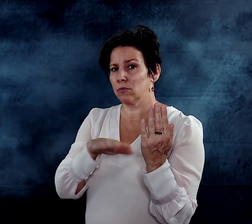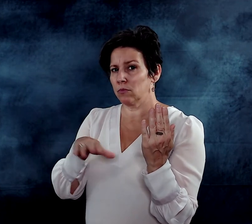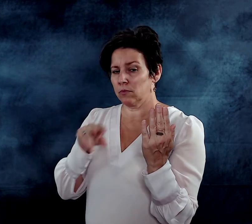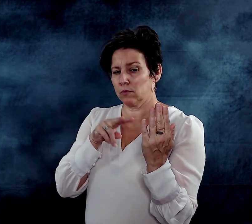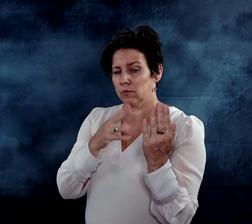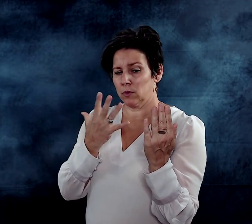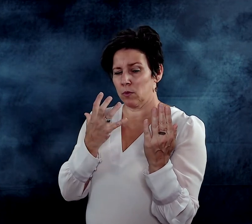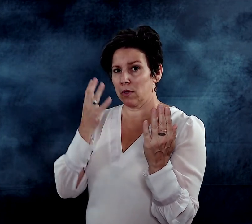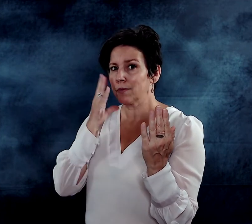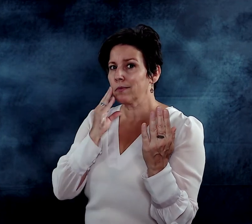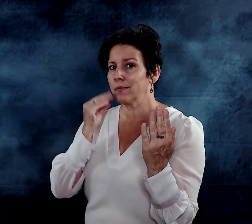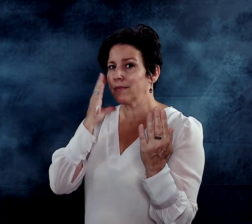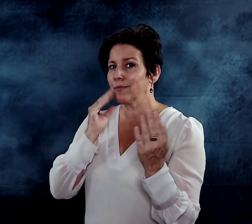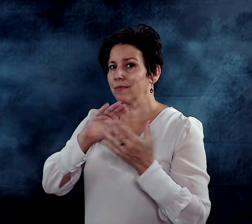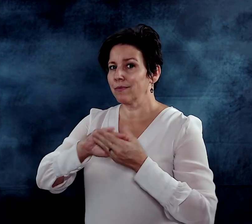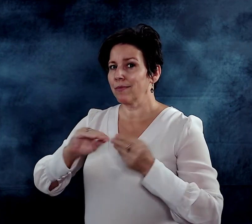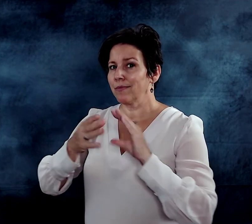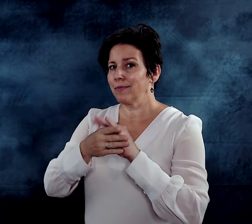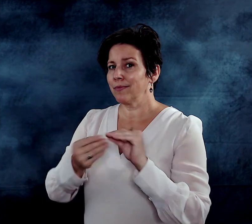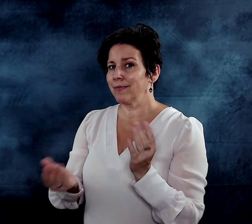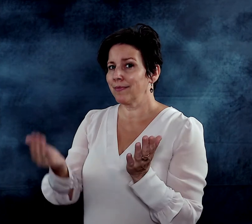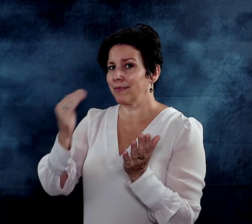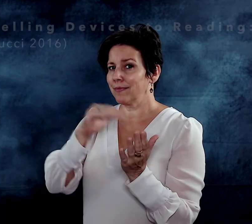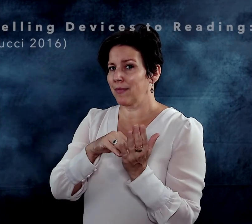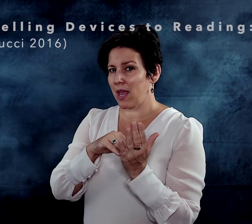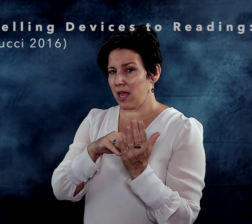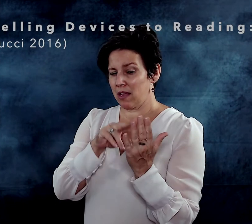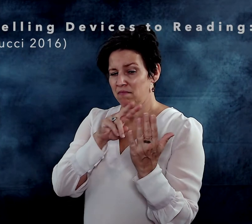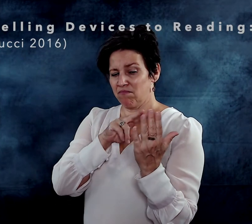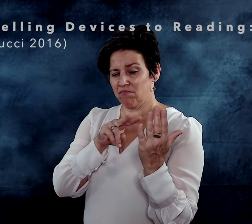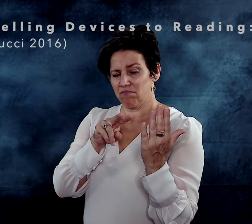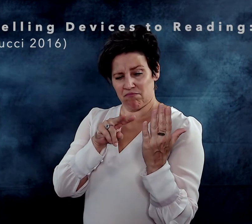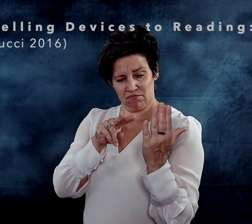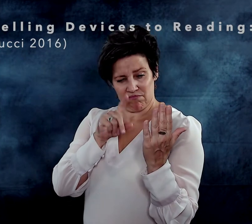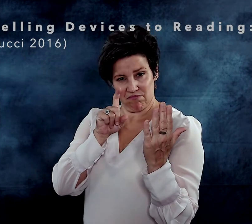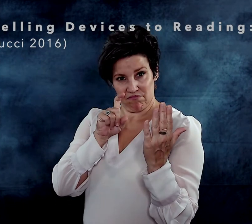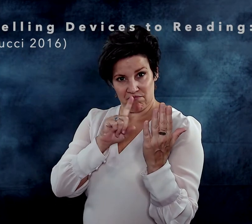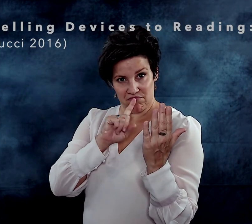wanting to experience the story again. The children wanted to know,